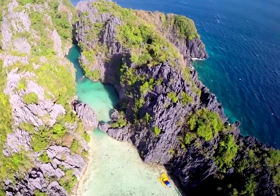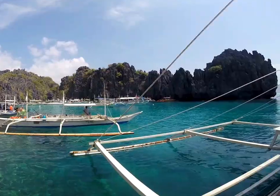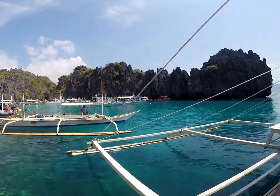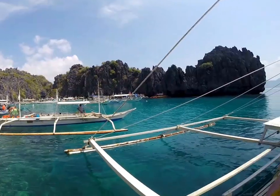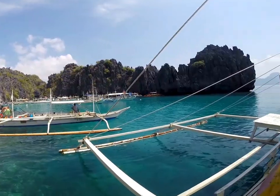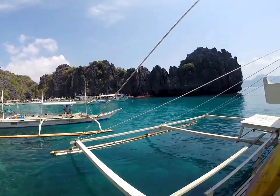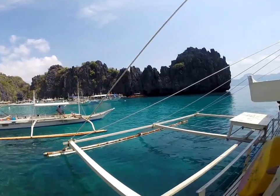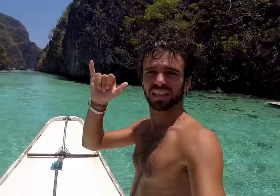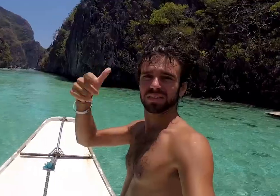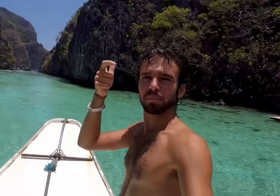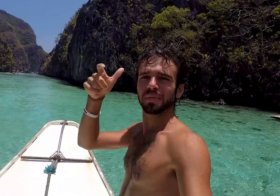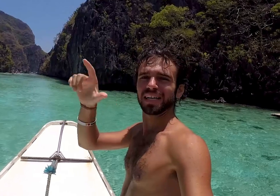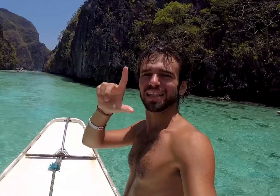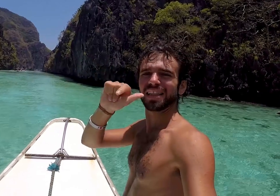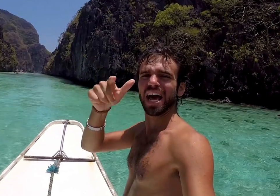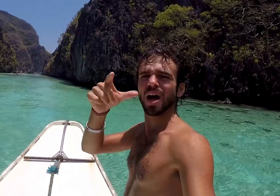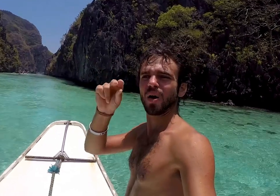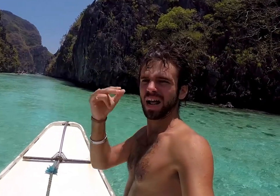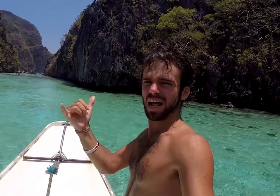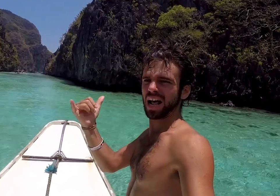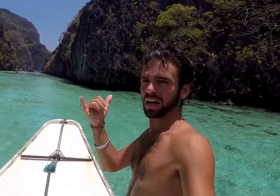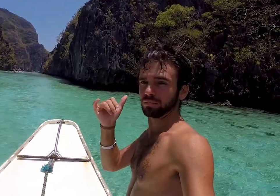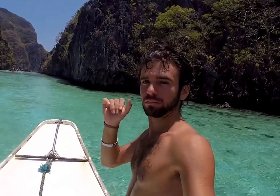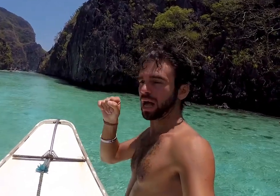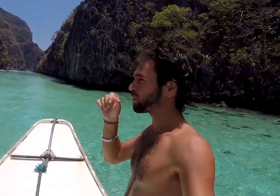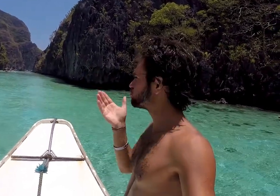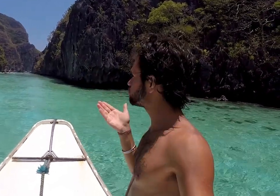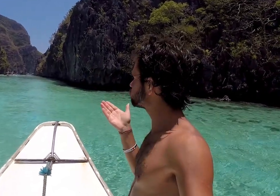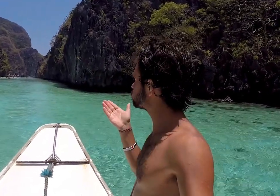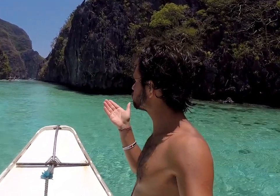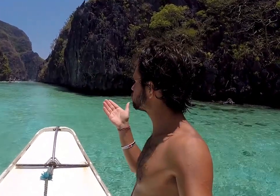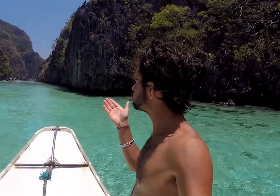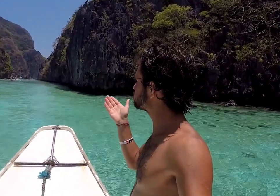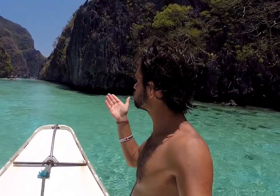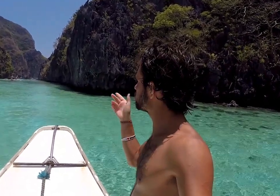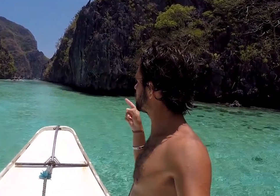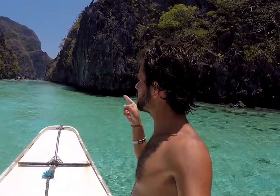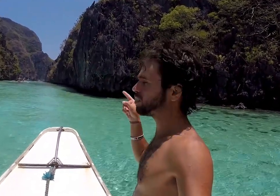We're going to go through a big lagoon right now.